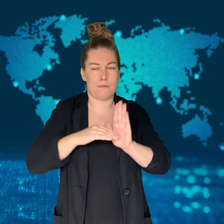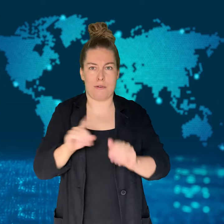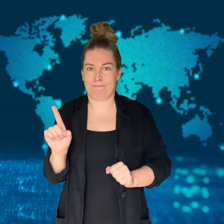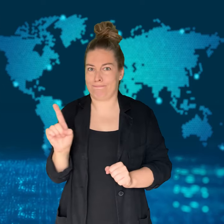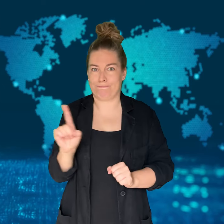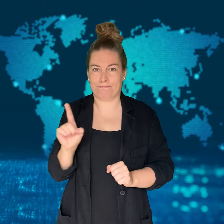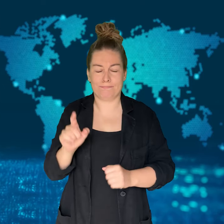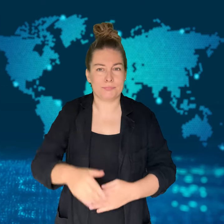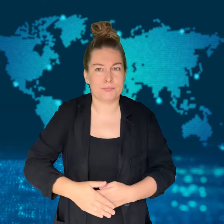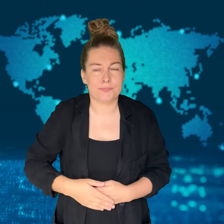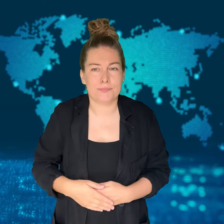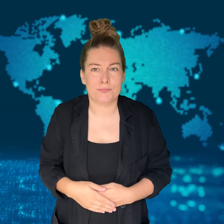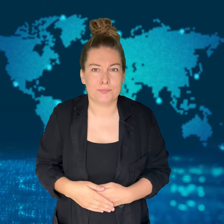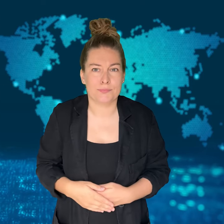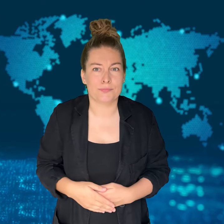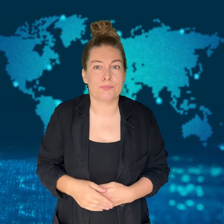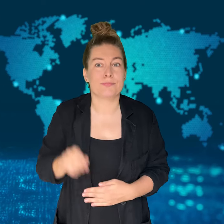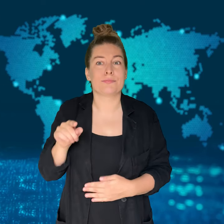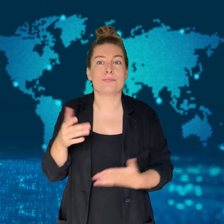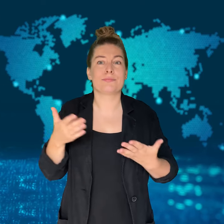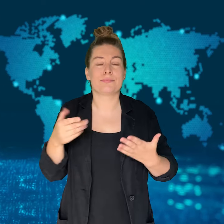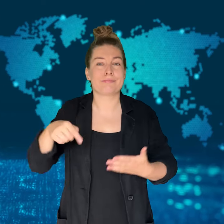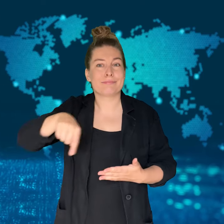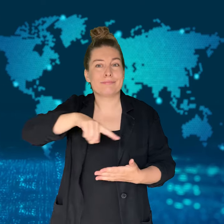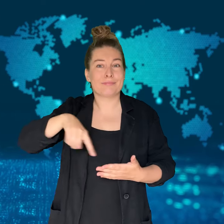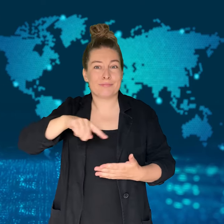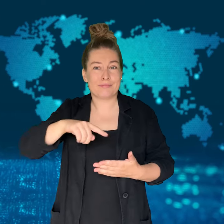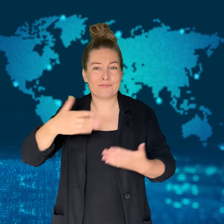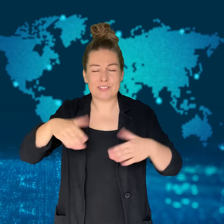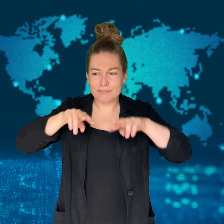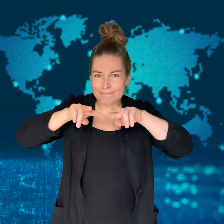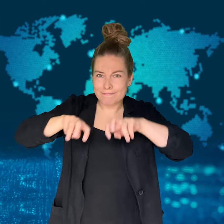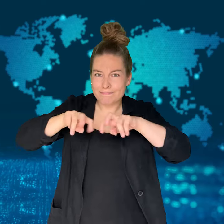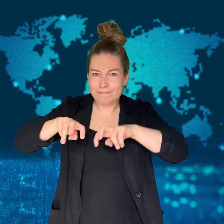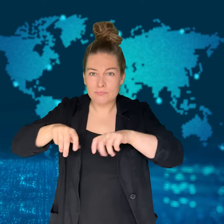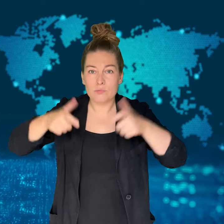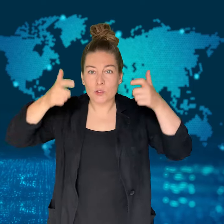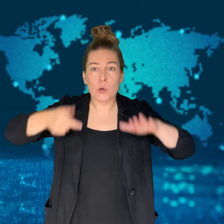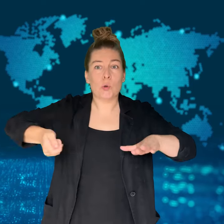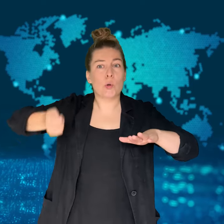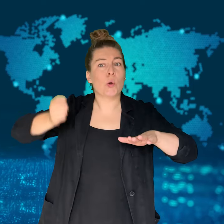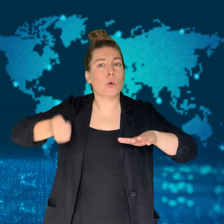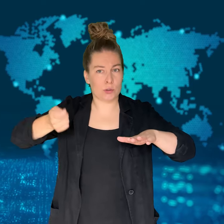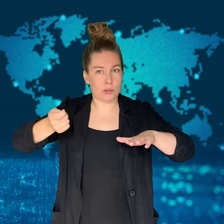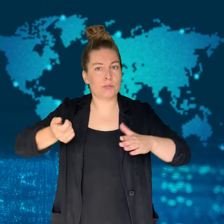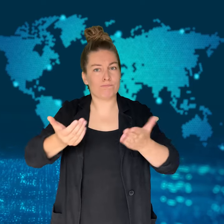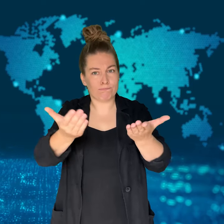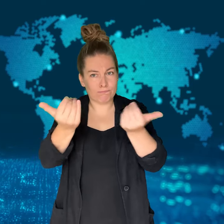preschool teachers, and a psychologist for their testimonies.